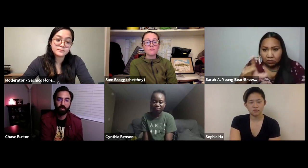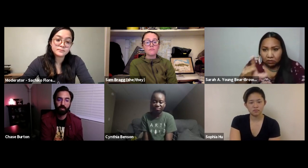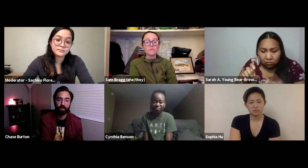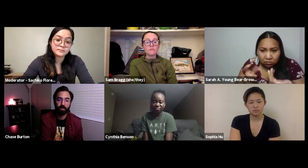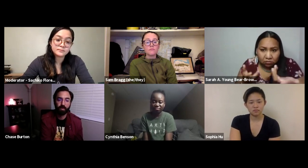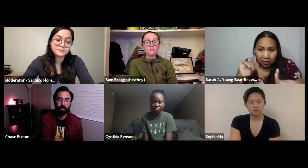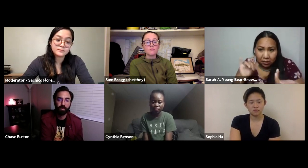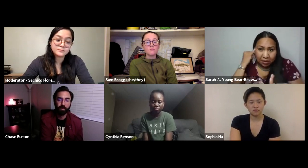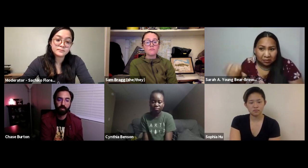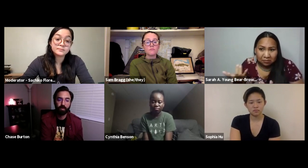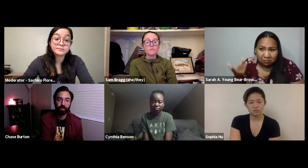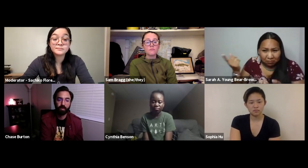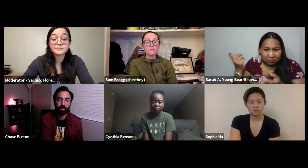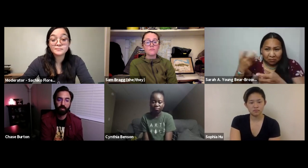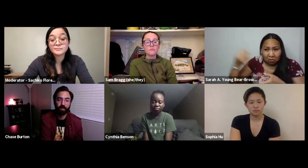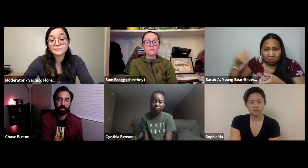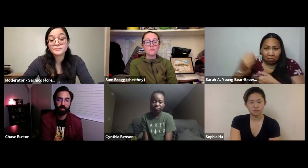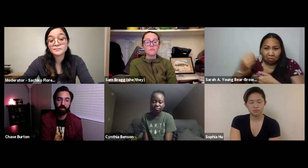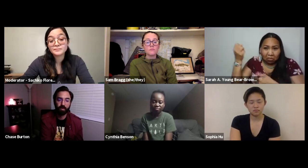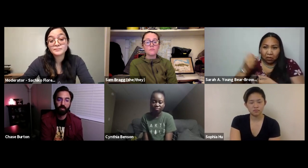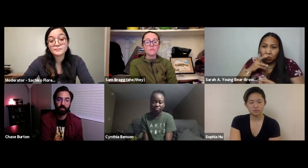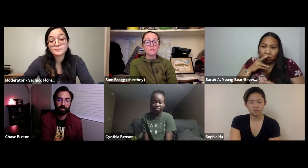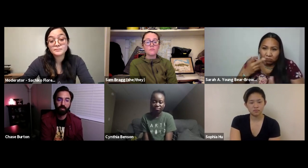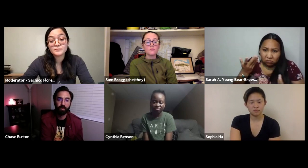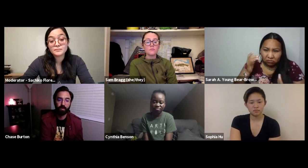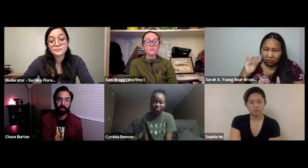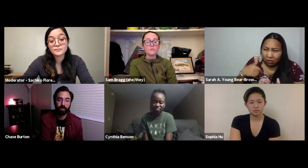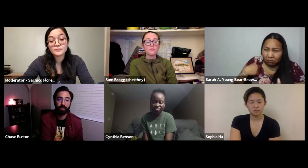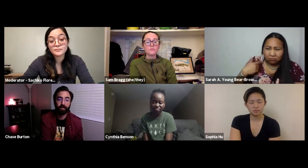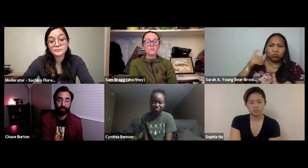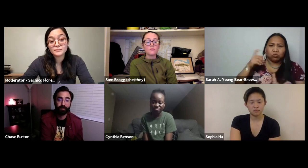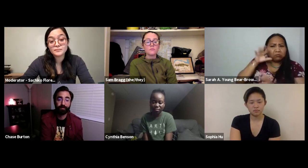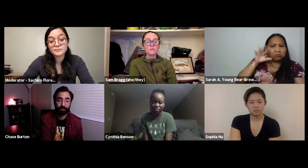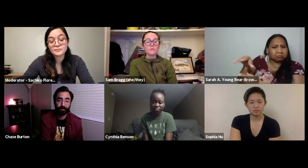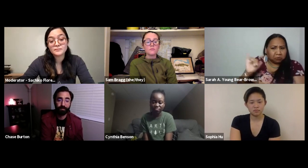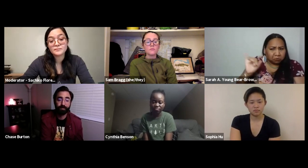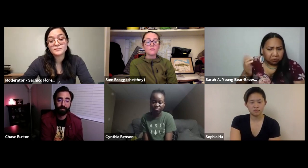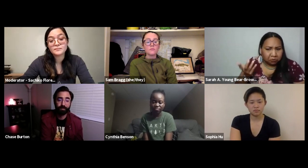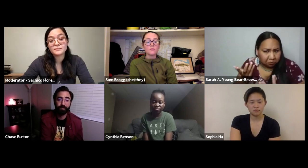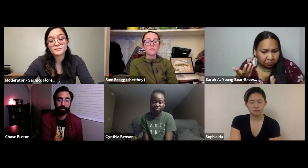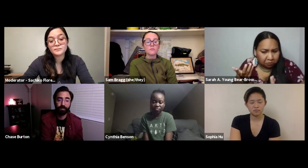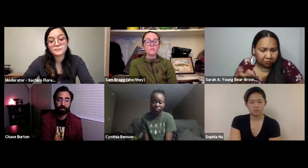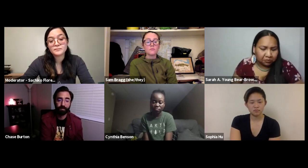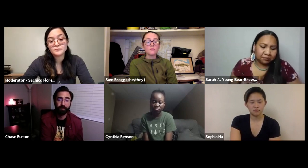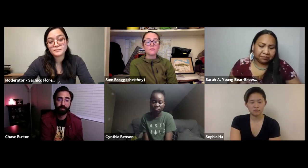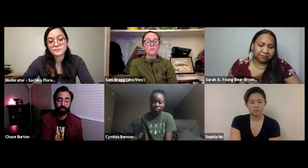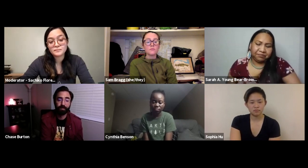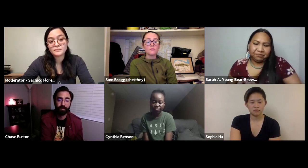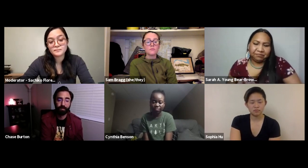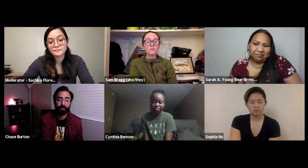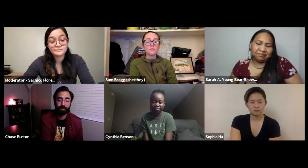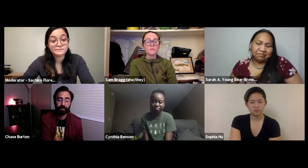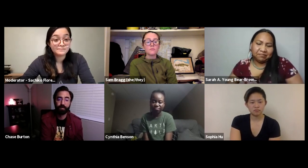in California talking about the water bottles and how our water is being taken away from